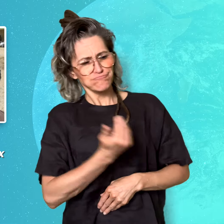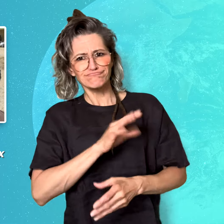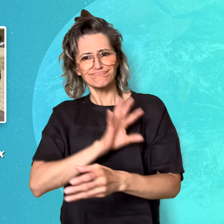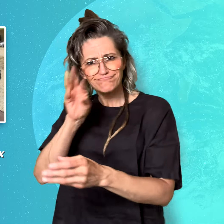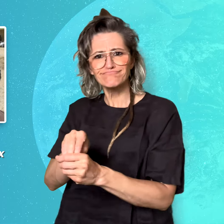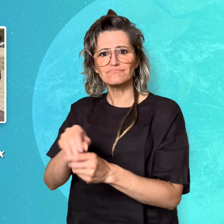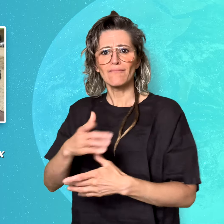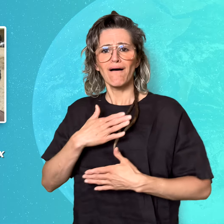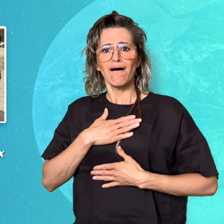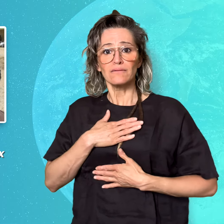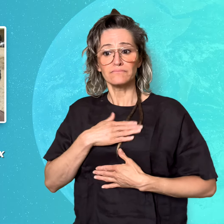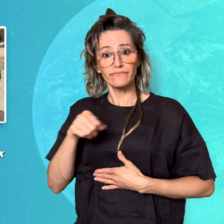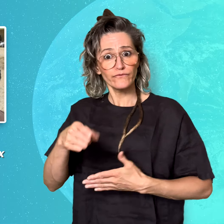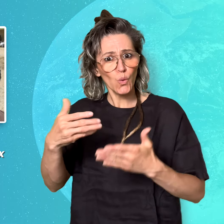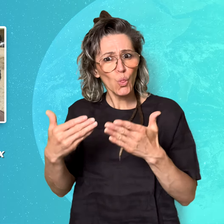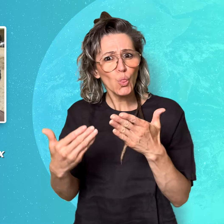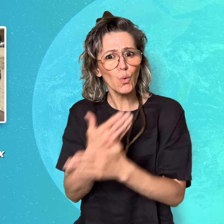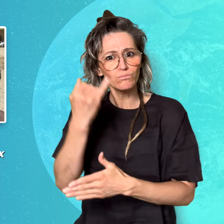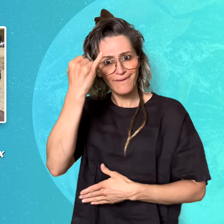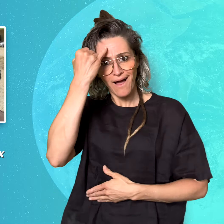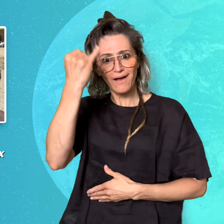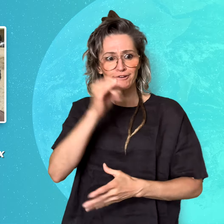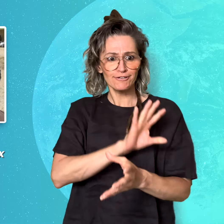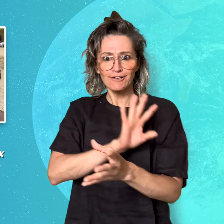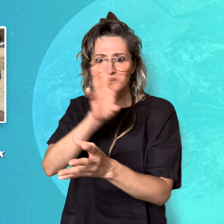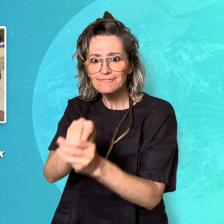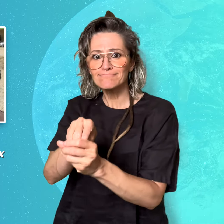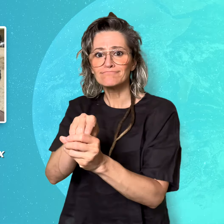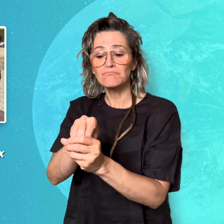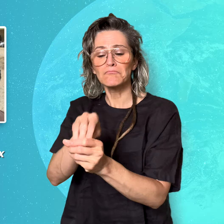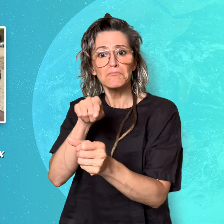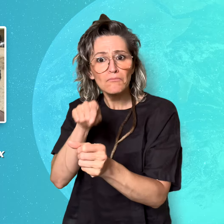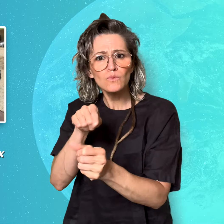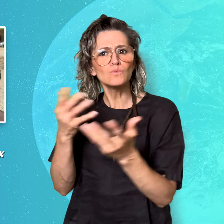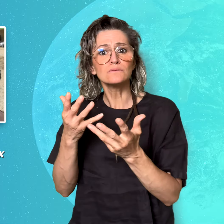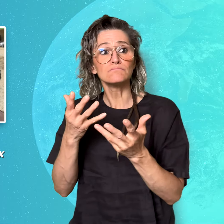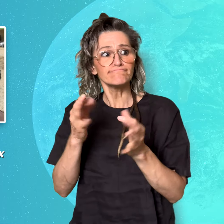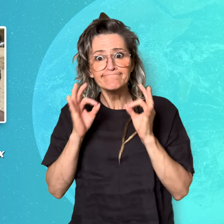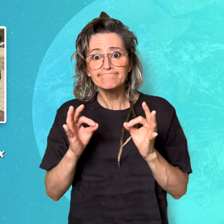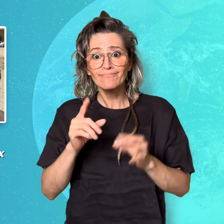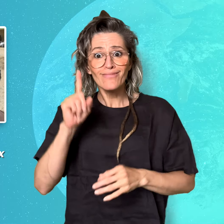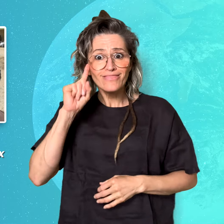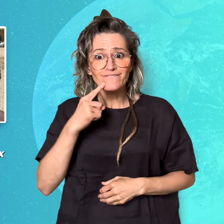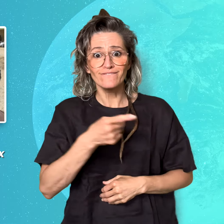setup is not just about making sure Deaf students can go